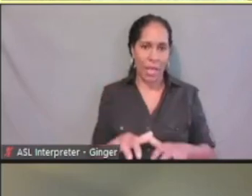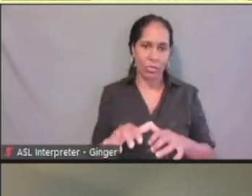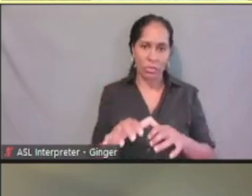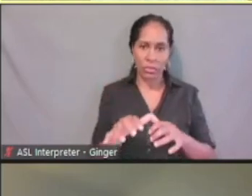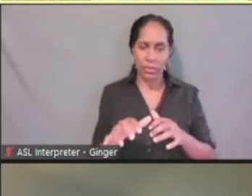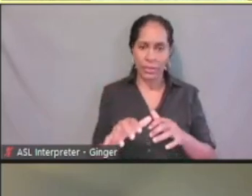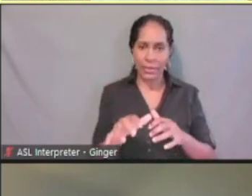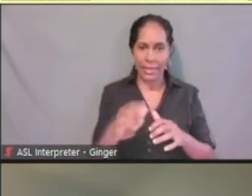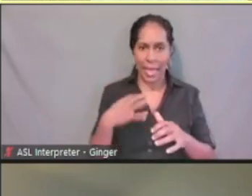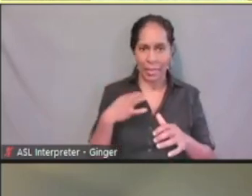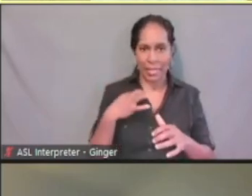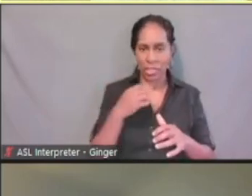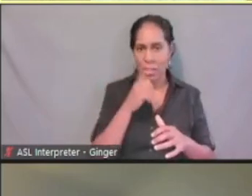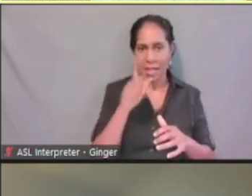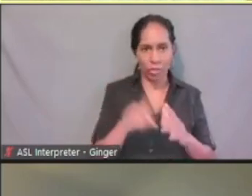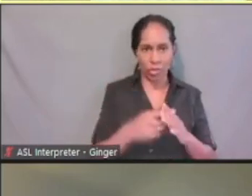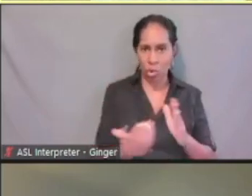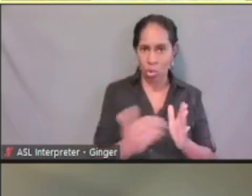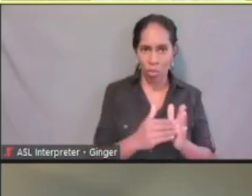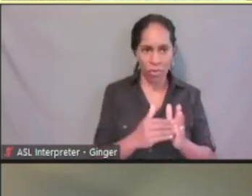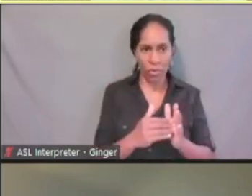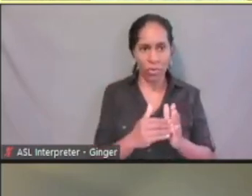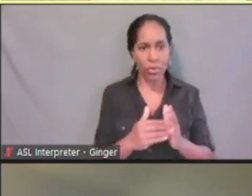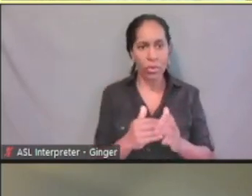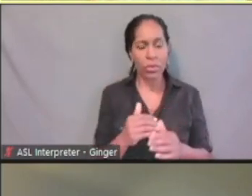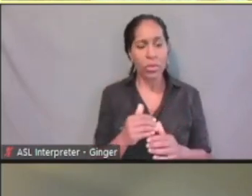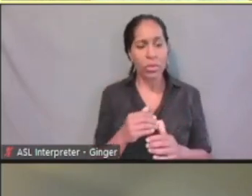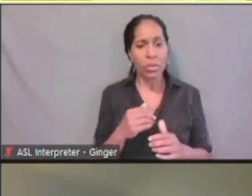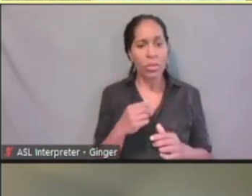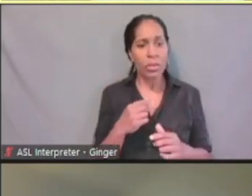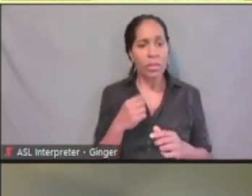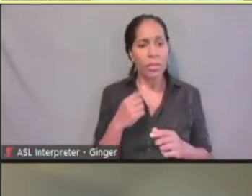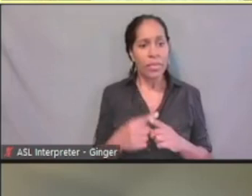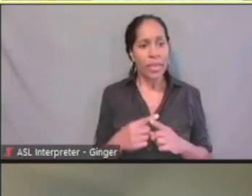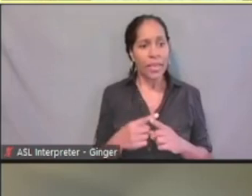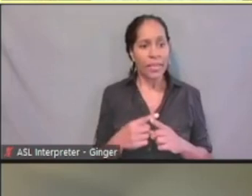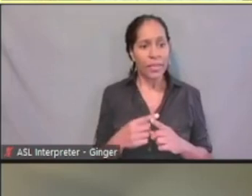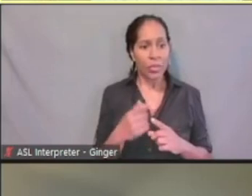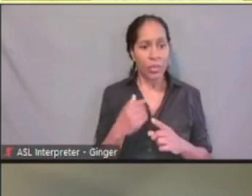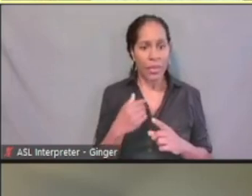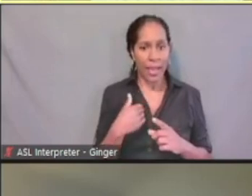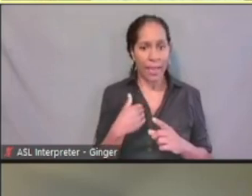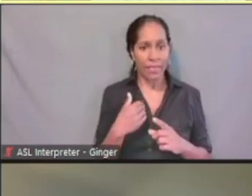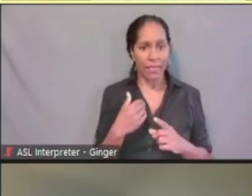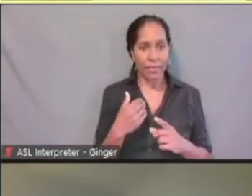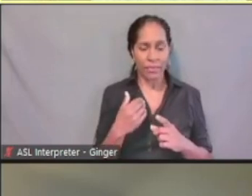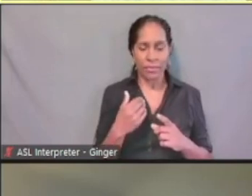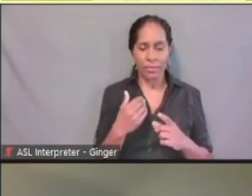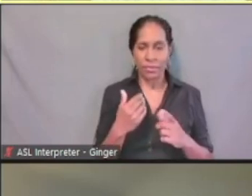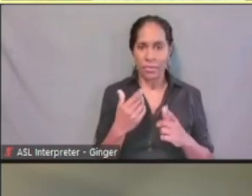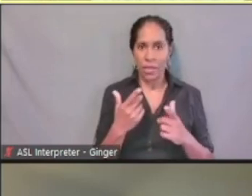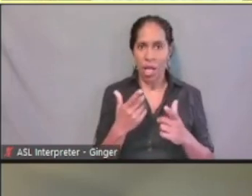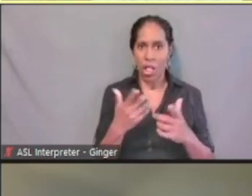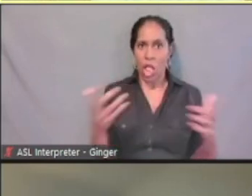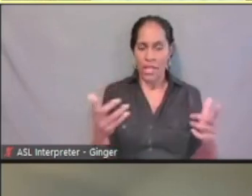And then we have large pieces of text that we don't wanna overwhelm them, especially on a mobile device,